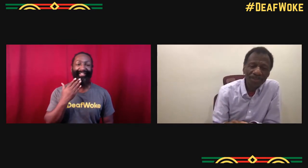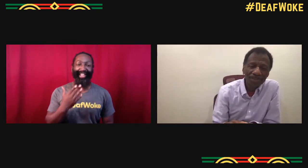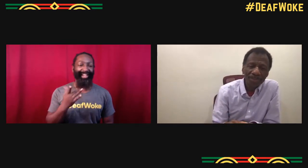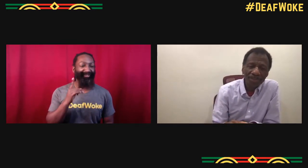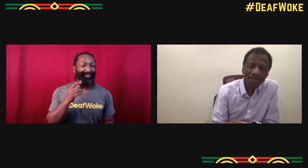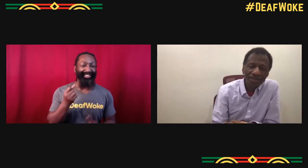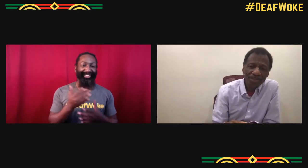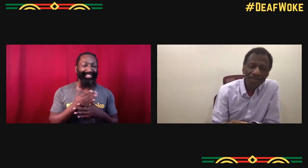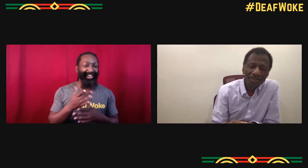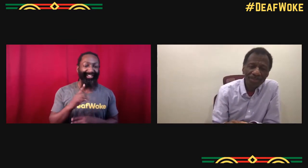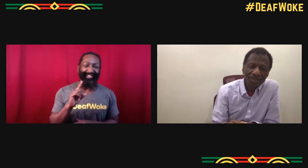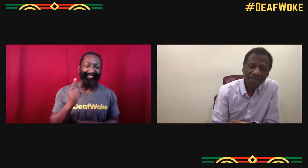that were utilizing in the film.